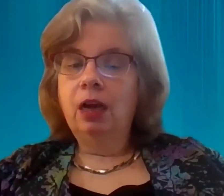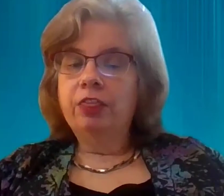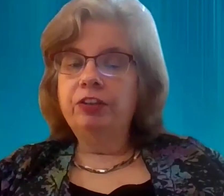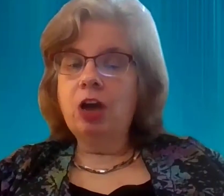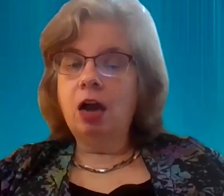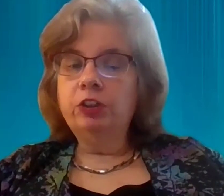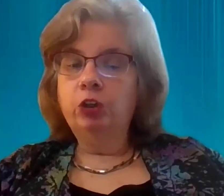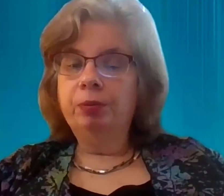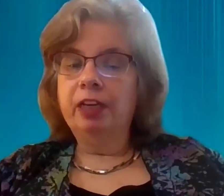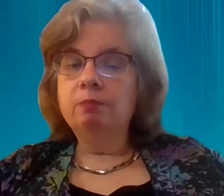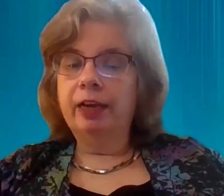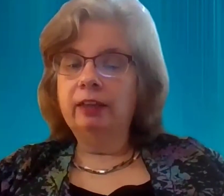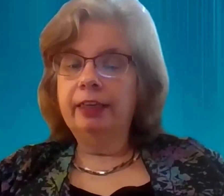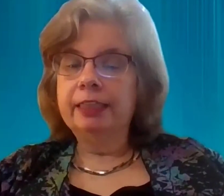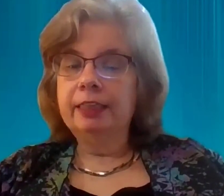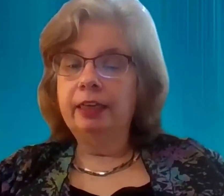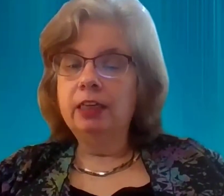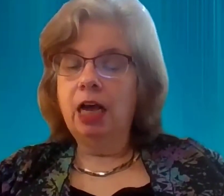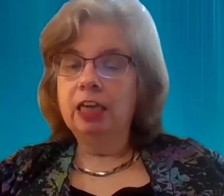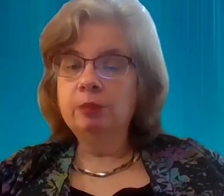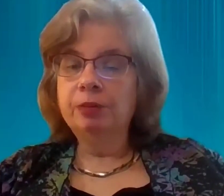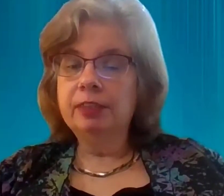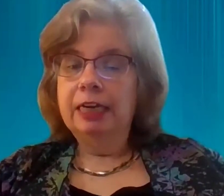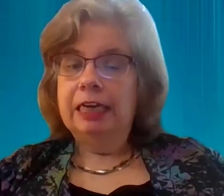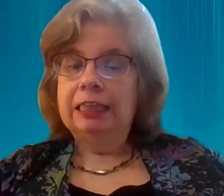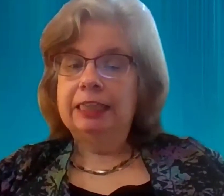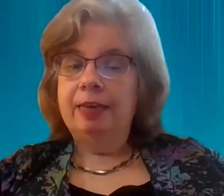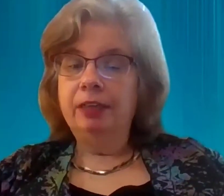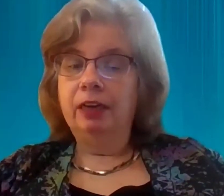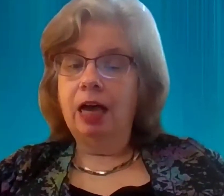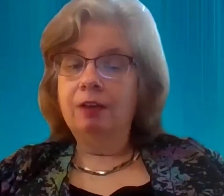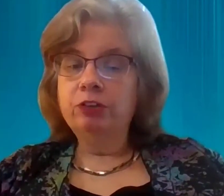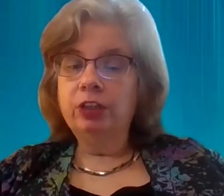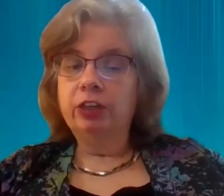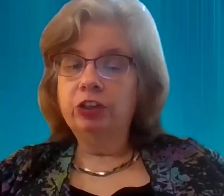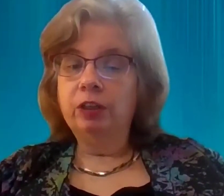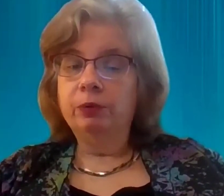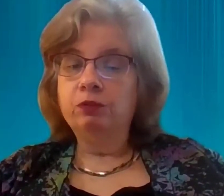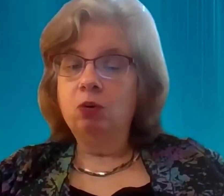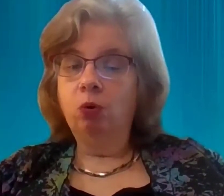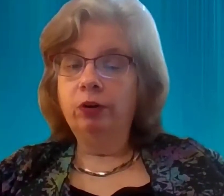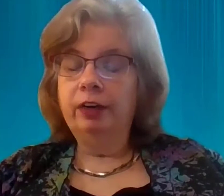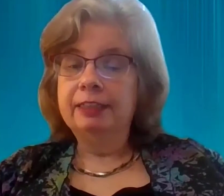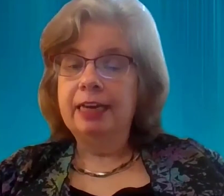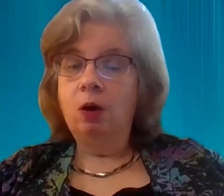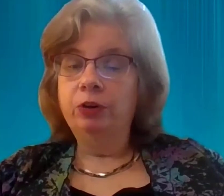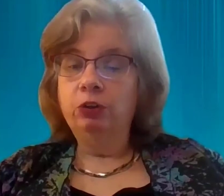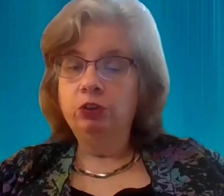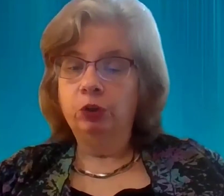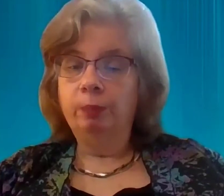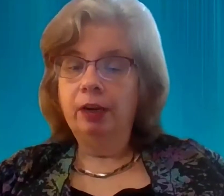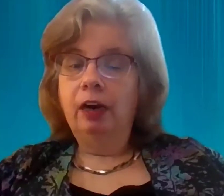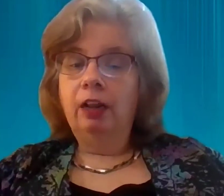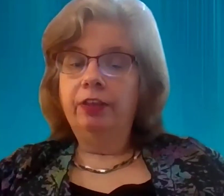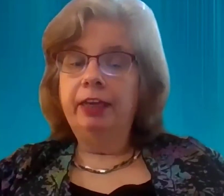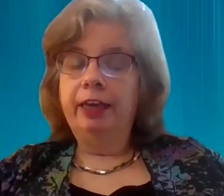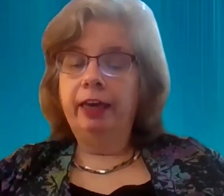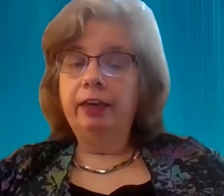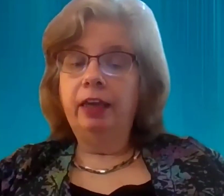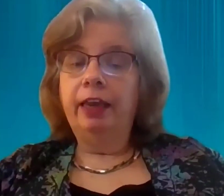The doctor who placed Michael Hickson in hospice, claimed in a conversation that was recorded and is now on YouTube, that he had